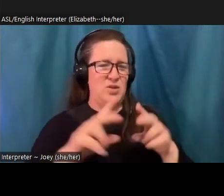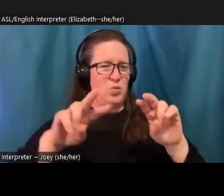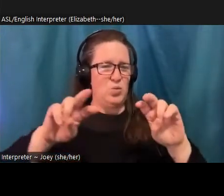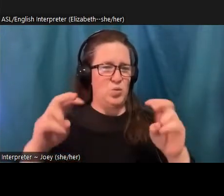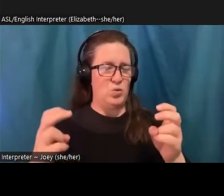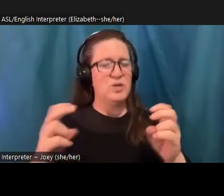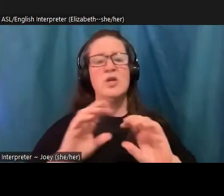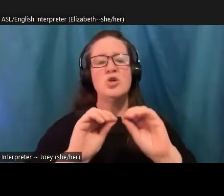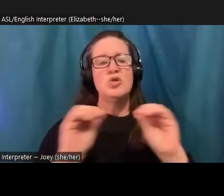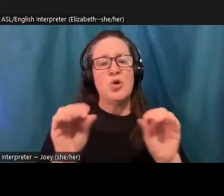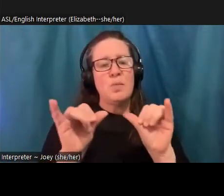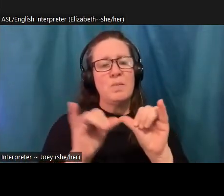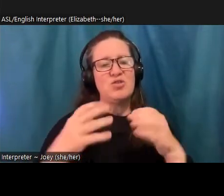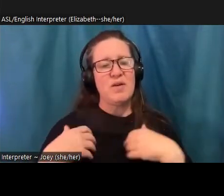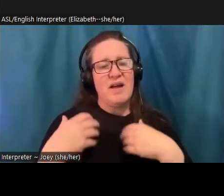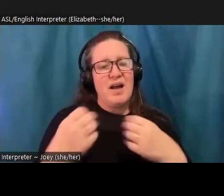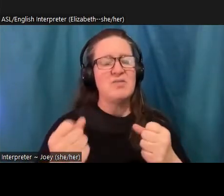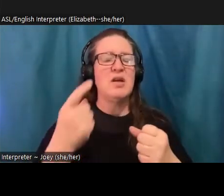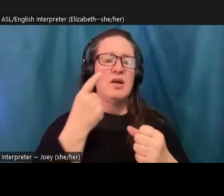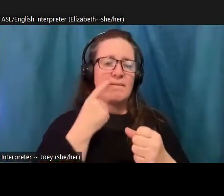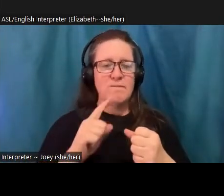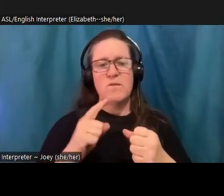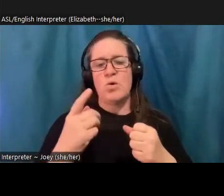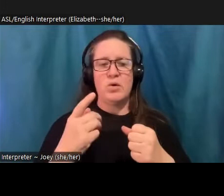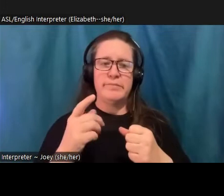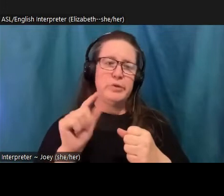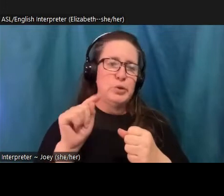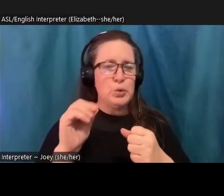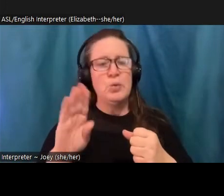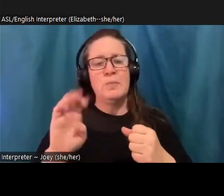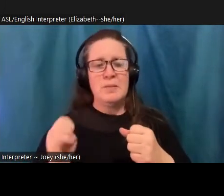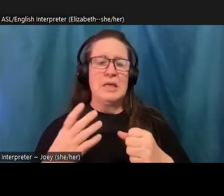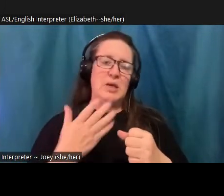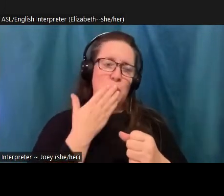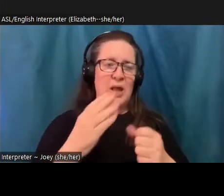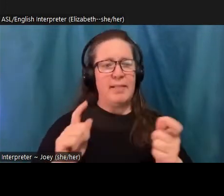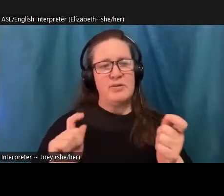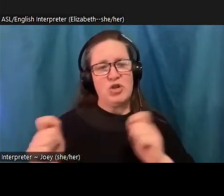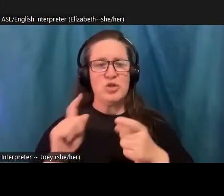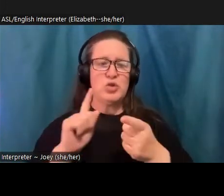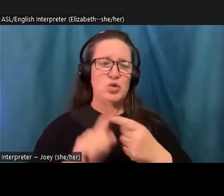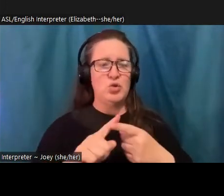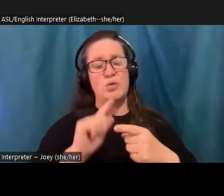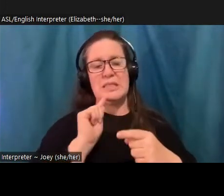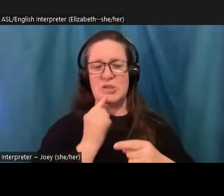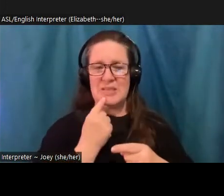to be well adjusted to a profoundly sick society. Dr. Martin Luther King, Jr. The salvation of the world lies in